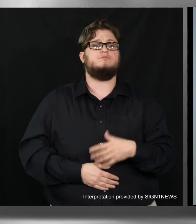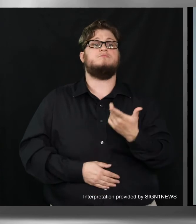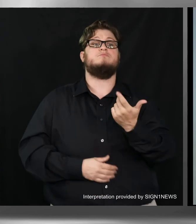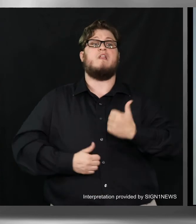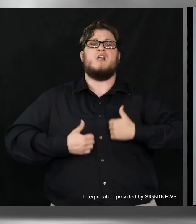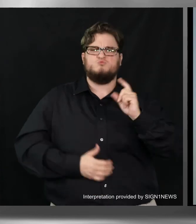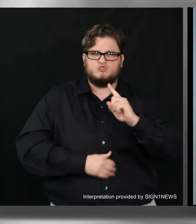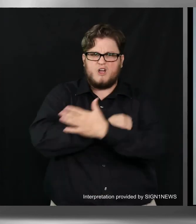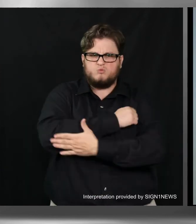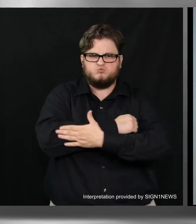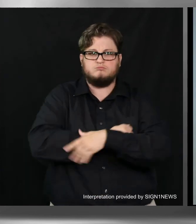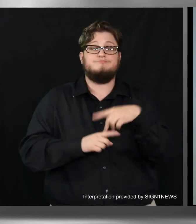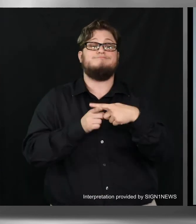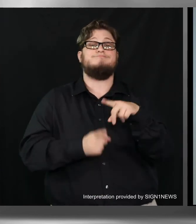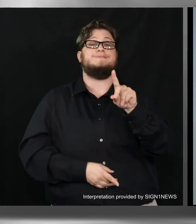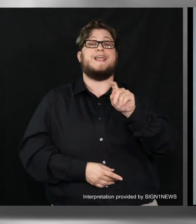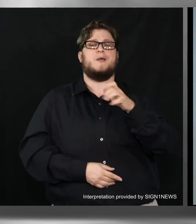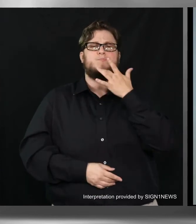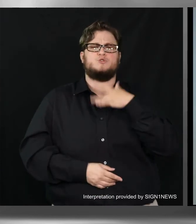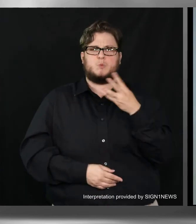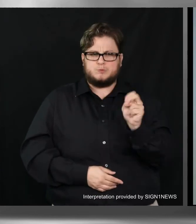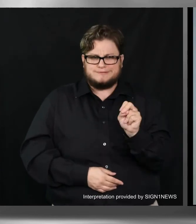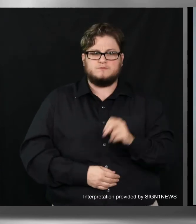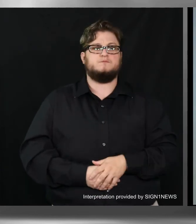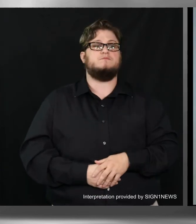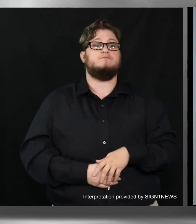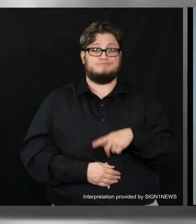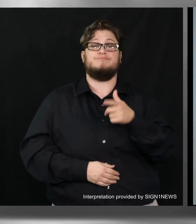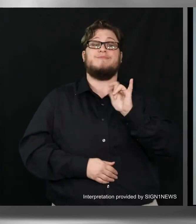When you submit this, you'll get to the My Voter Page where you can see all kinds of